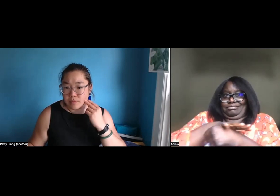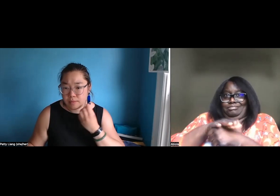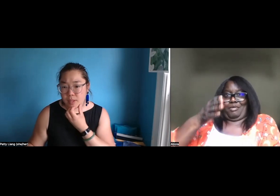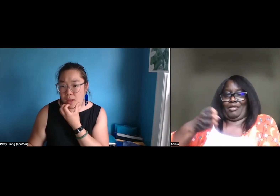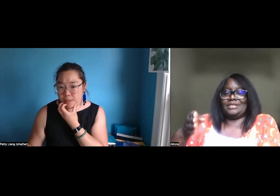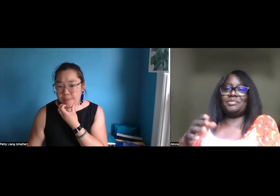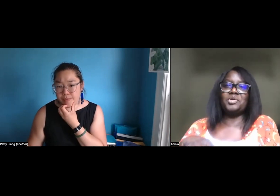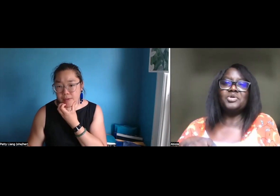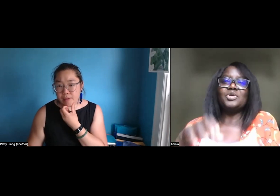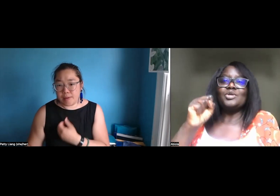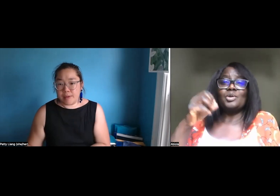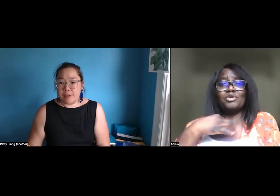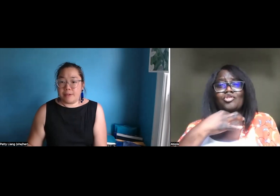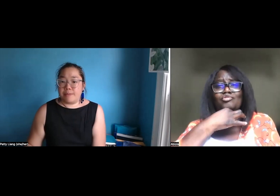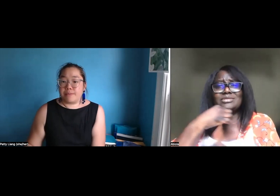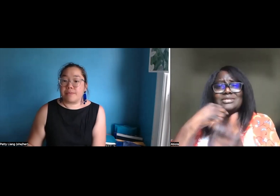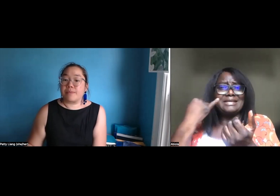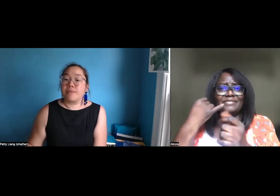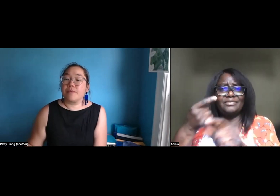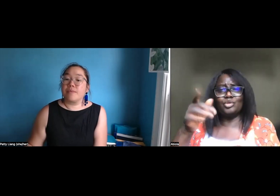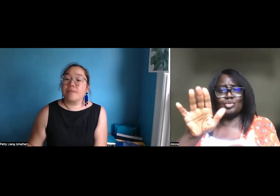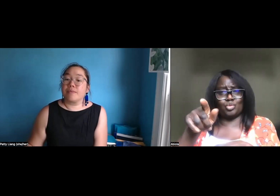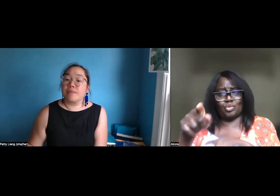I am one of the only ones in Baltimore that does visual art.